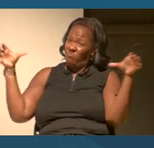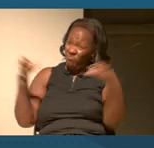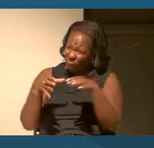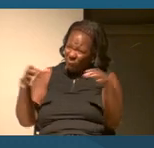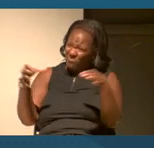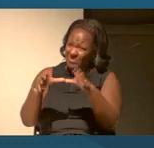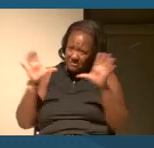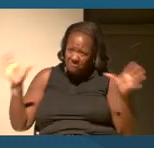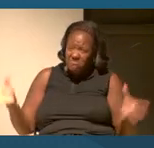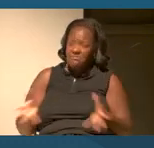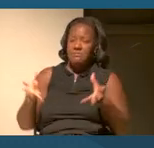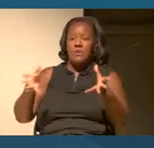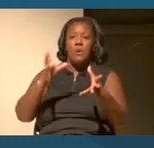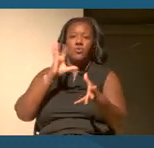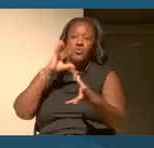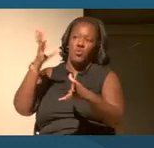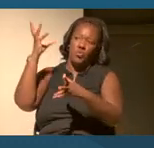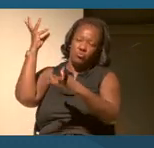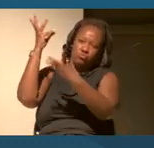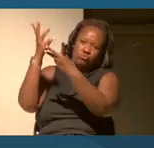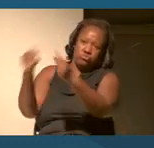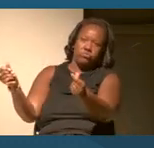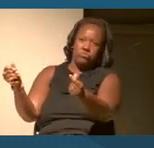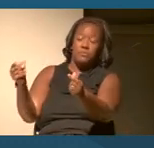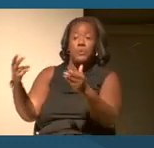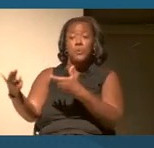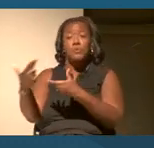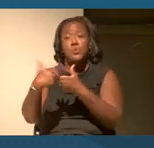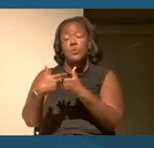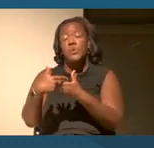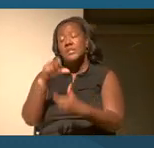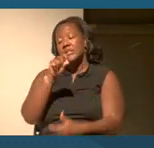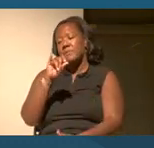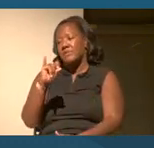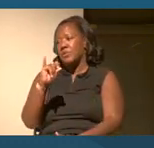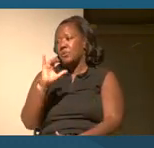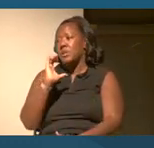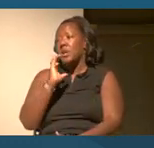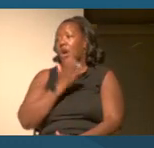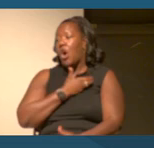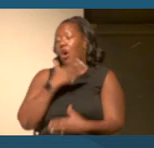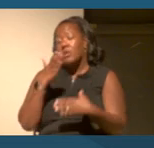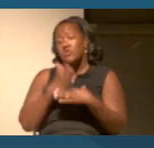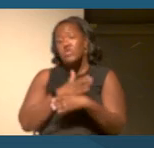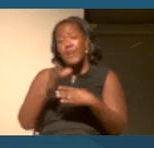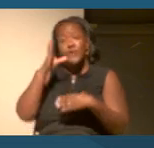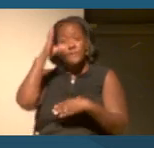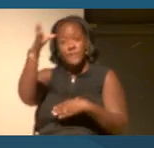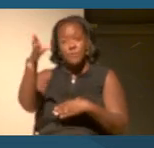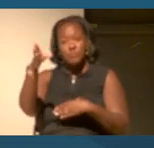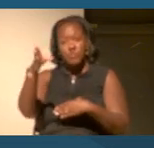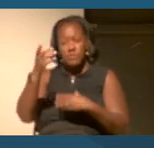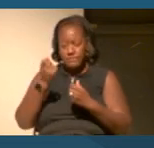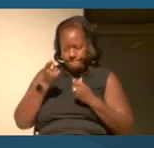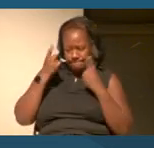Join the Smithsonian's Our Shared Future Reckoning with our Racial Past to better understand